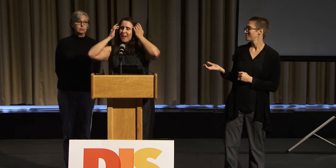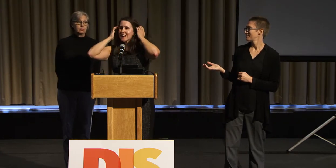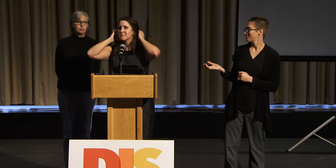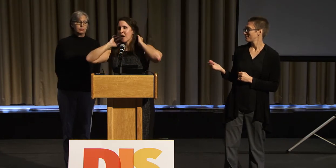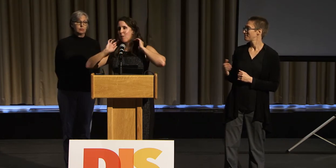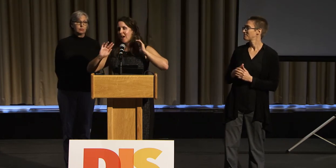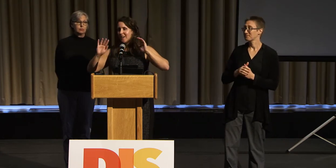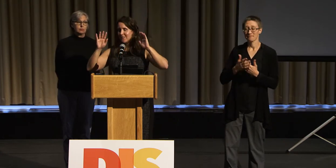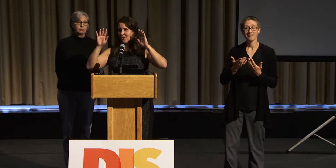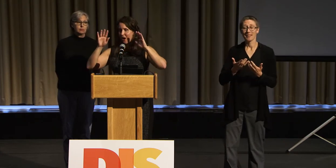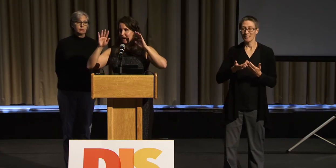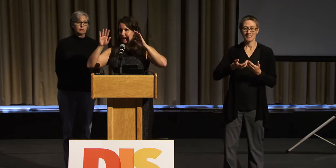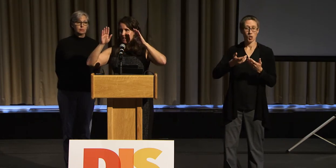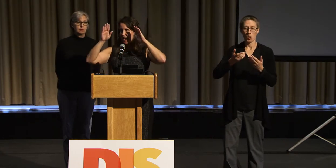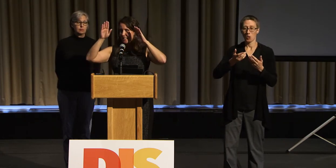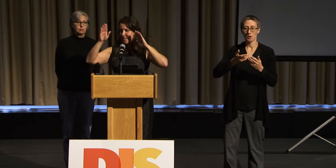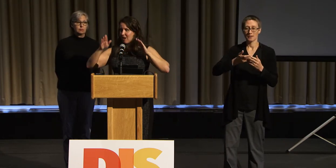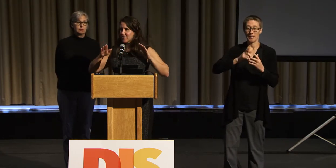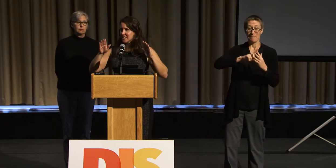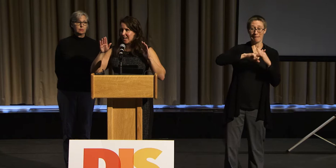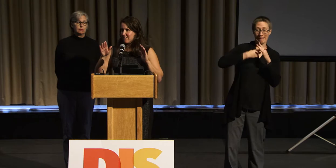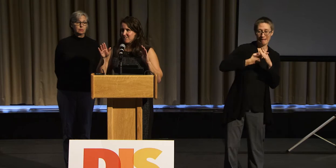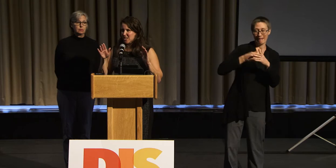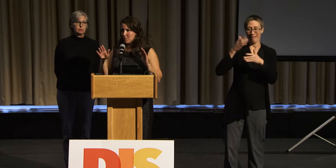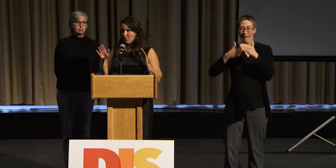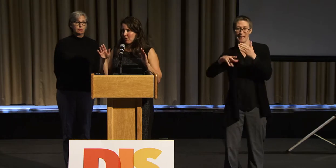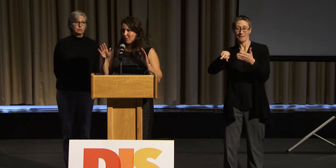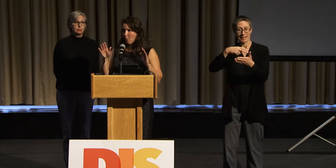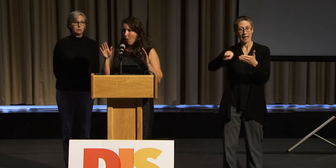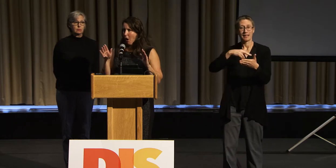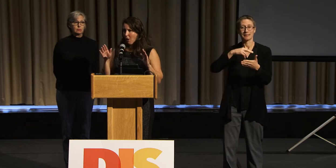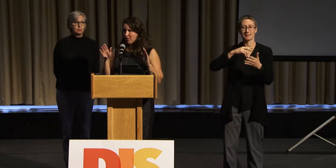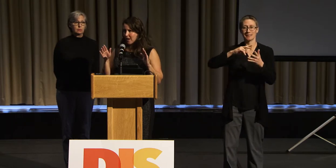That's my way of trying to take down this invisible wall that